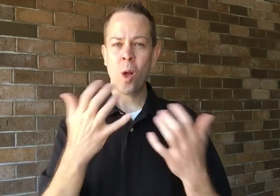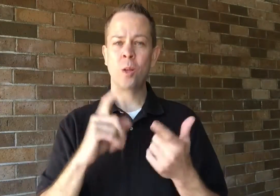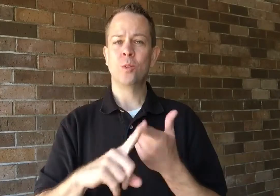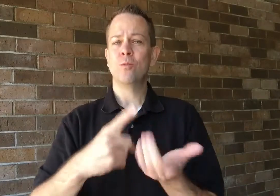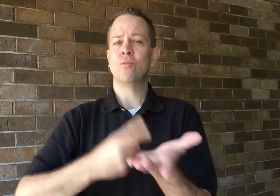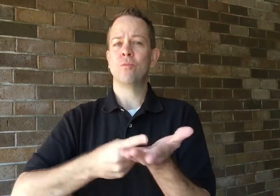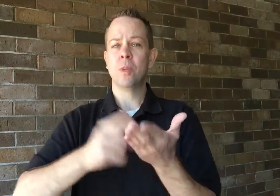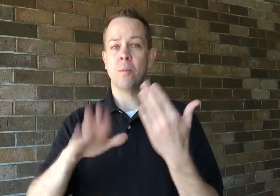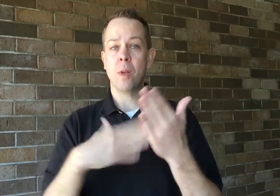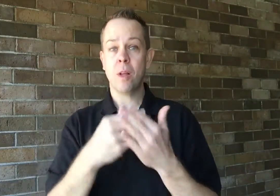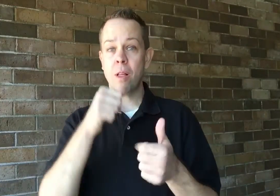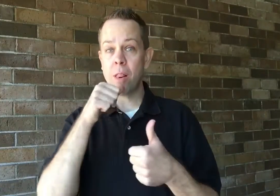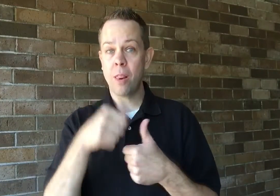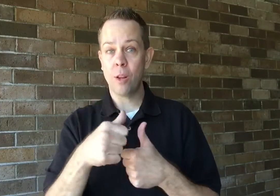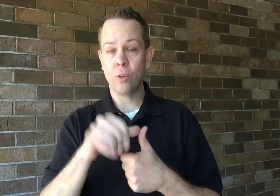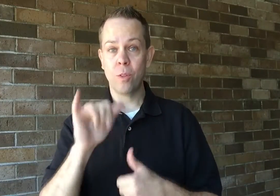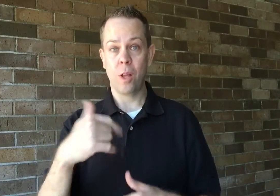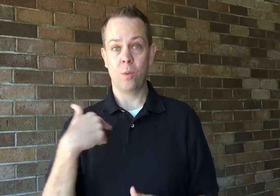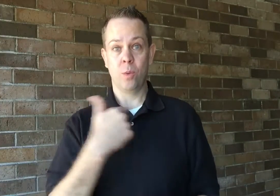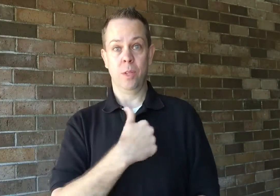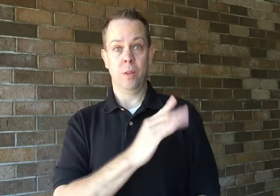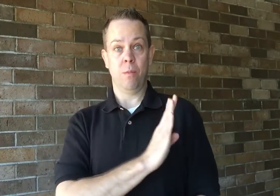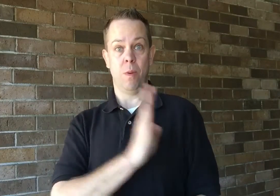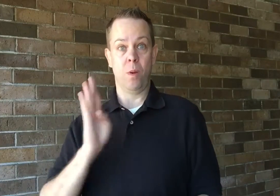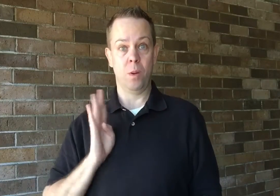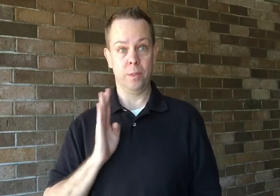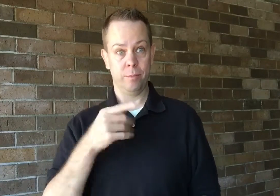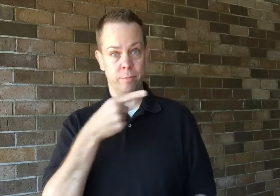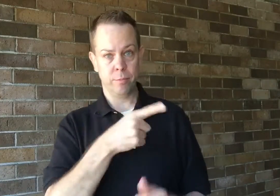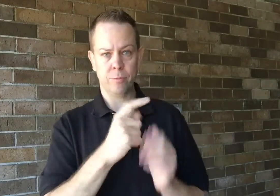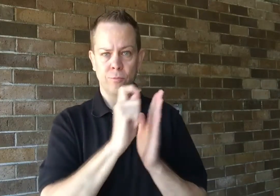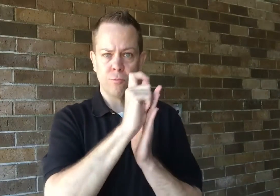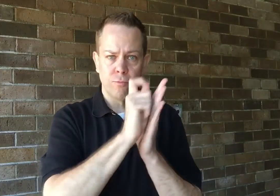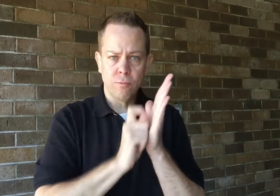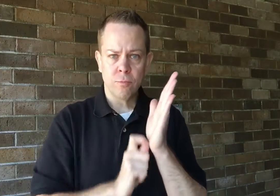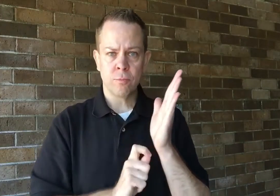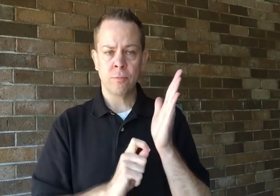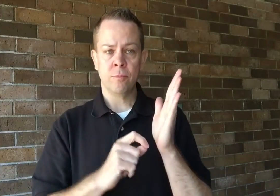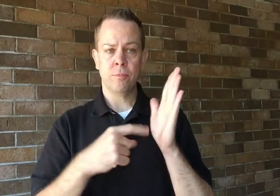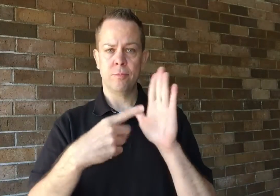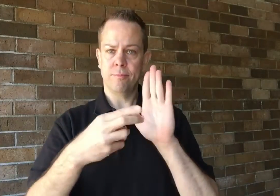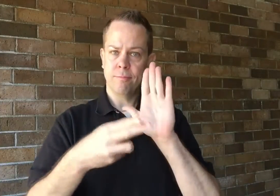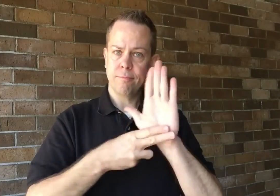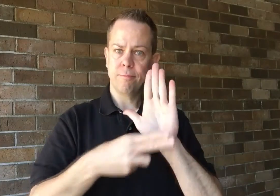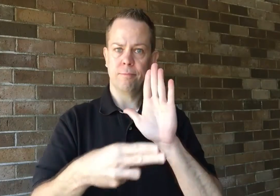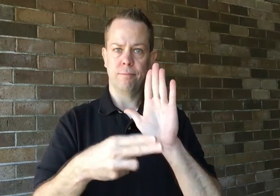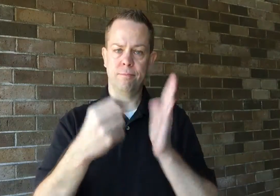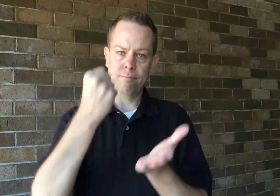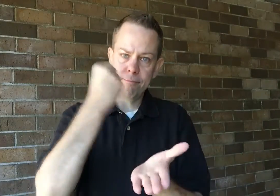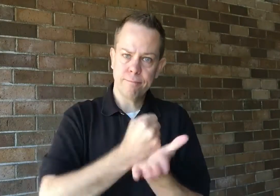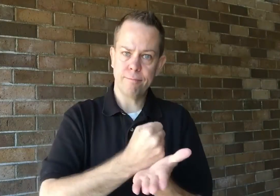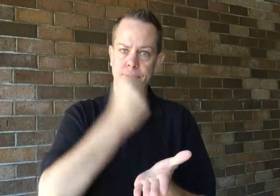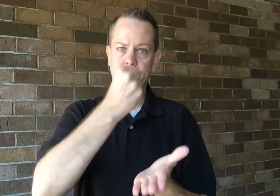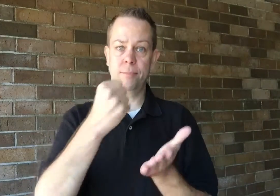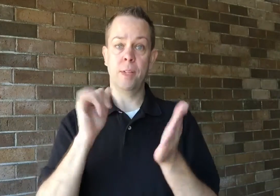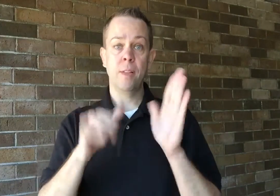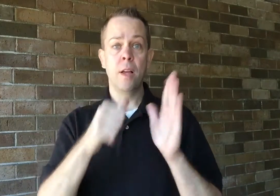I'm here to tell you about an open letter that we as a board wrote, signed, and approved.